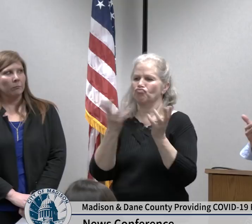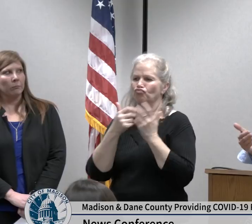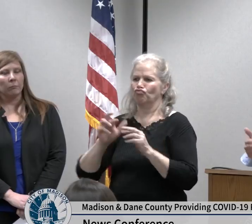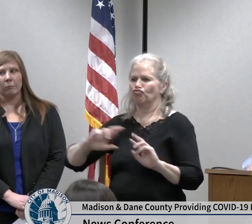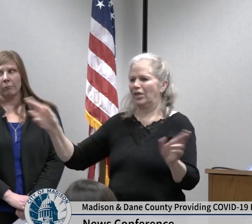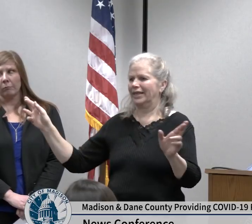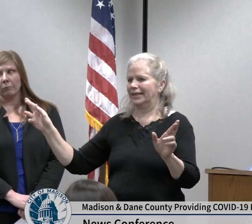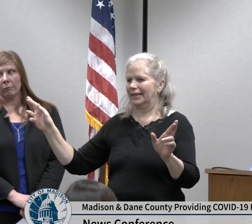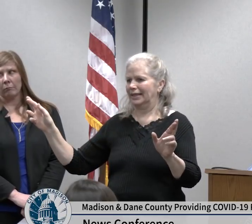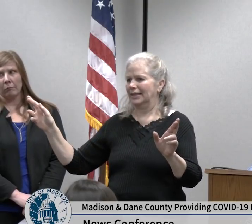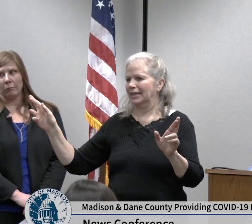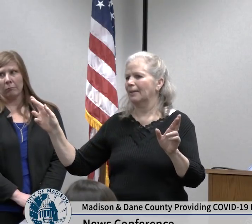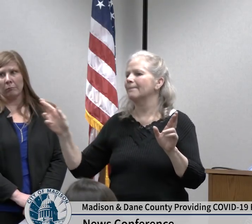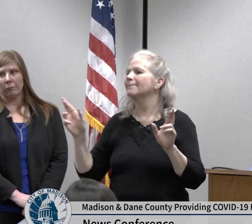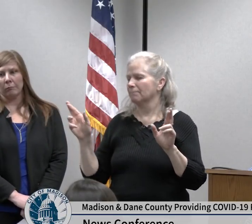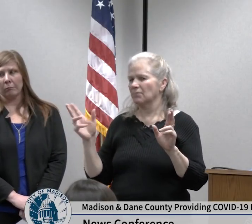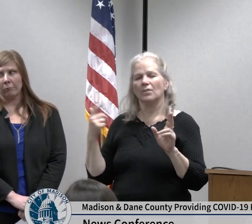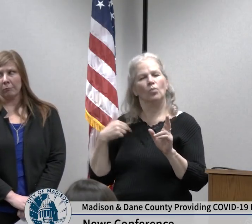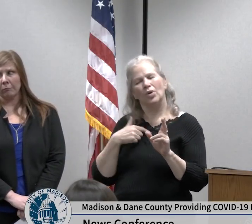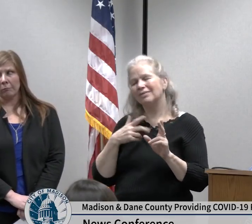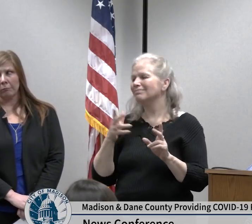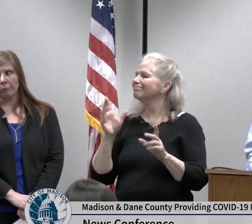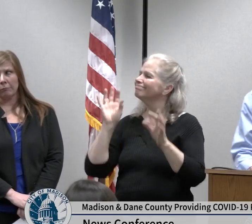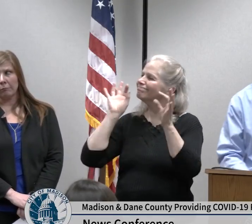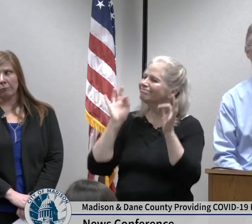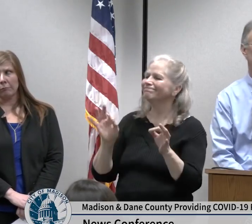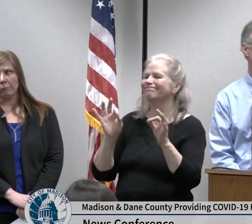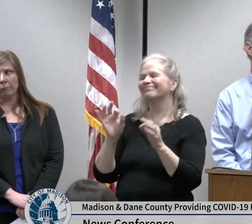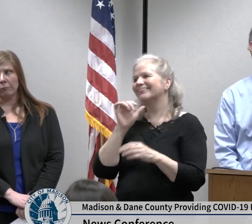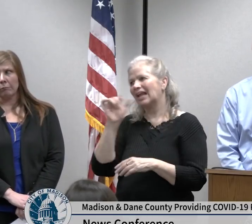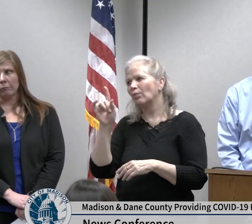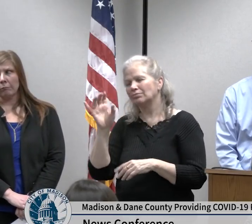as possible in advance of any situation